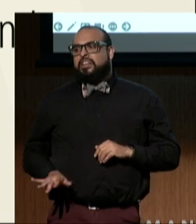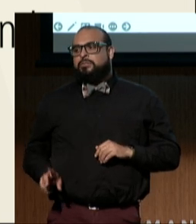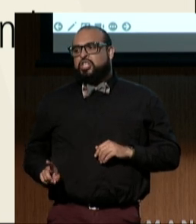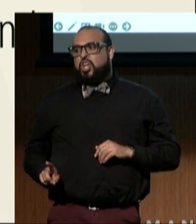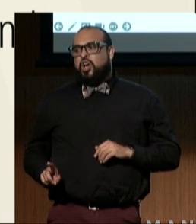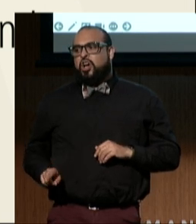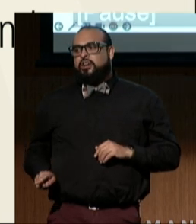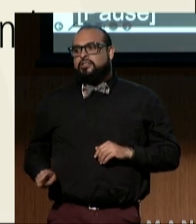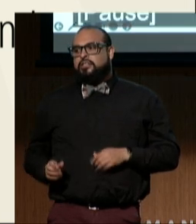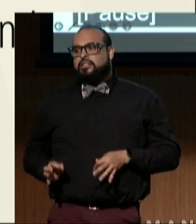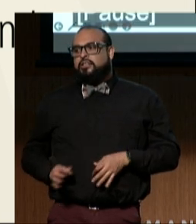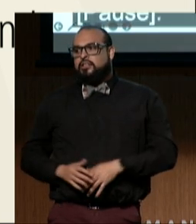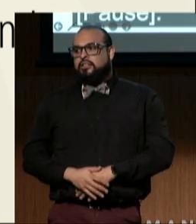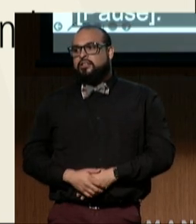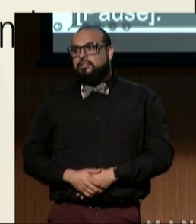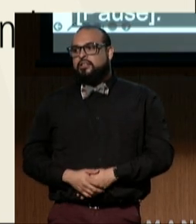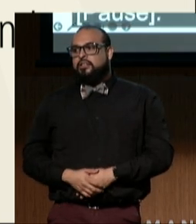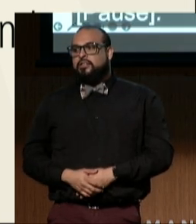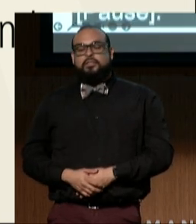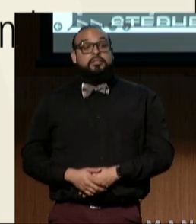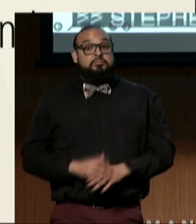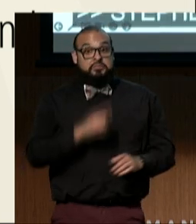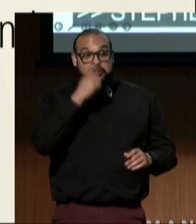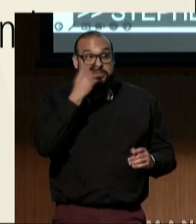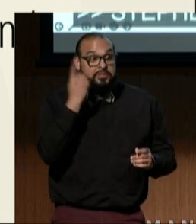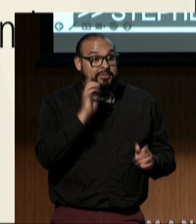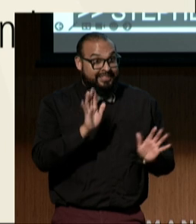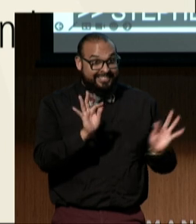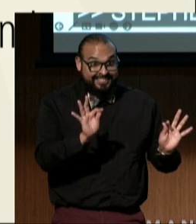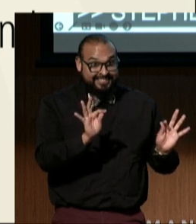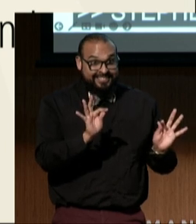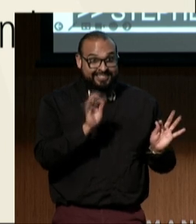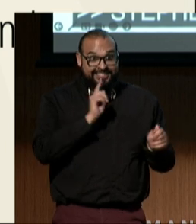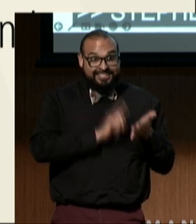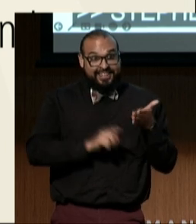Somebody in the back can tell me whether we are having... Okay. There we go.